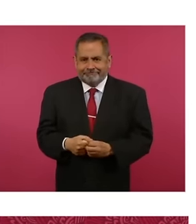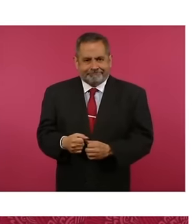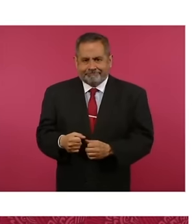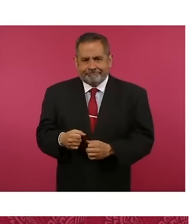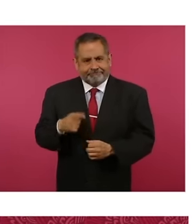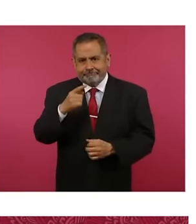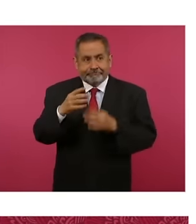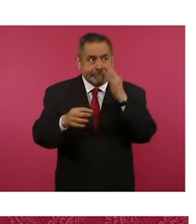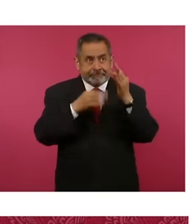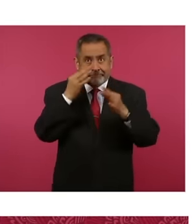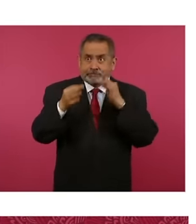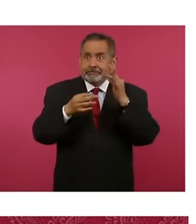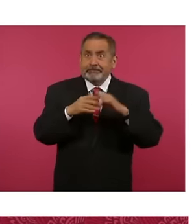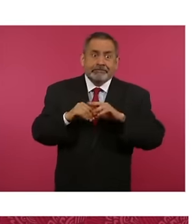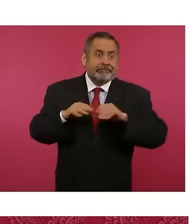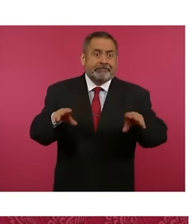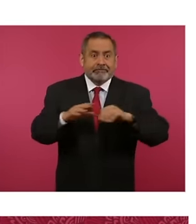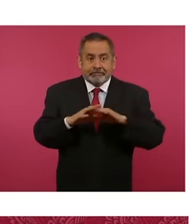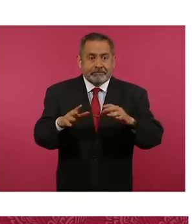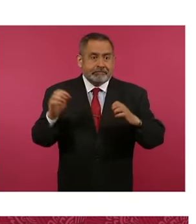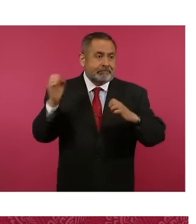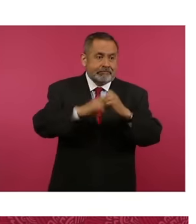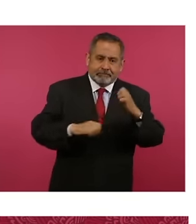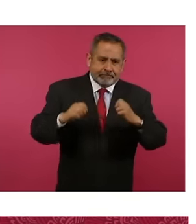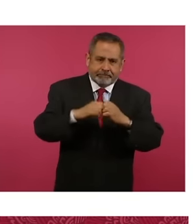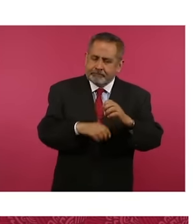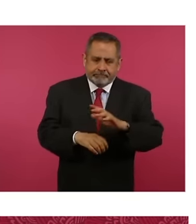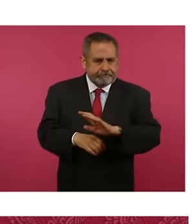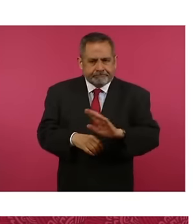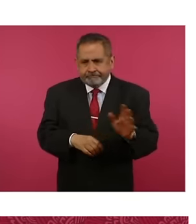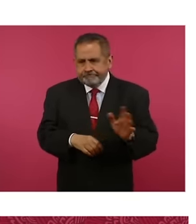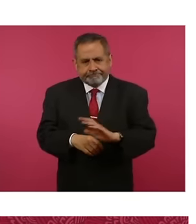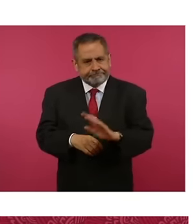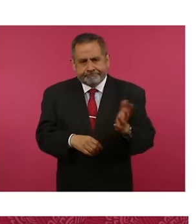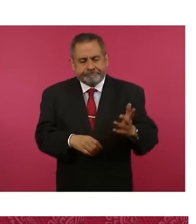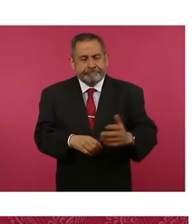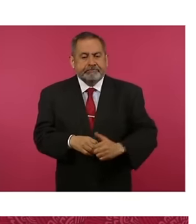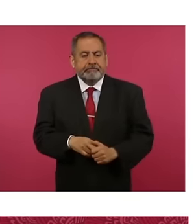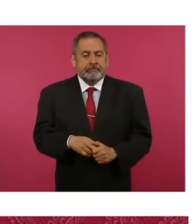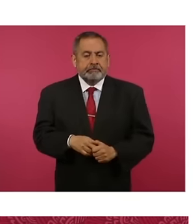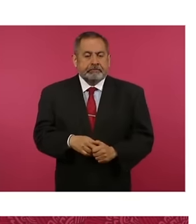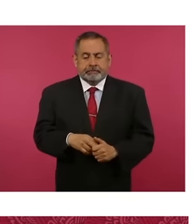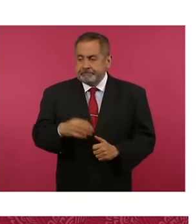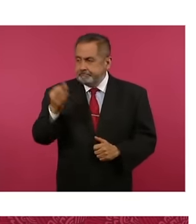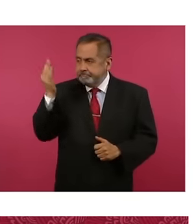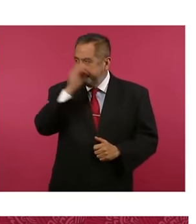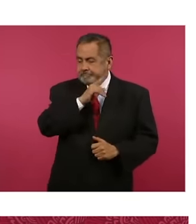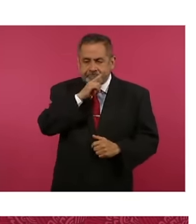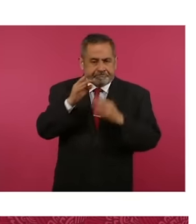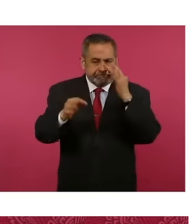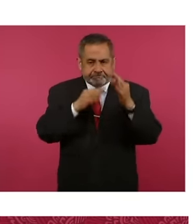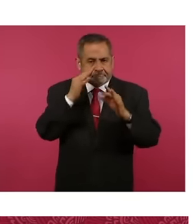they spread them to generate scams is Deep fakes of national news and of President